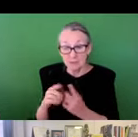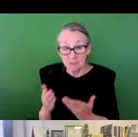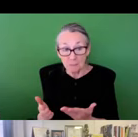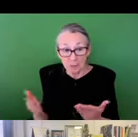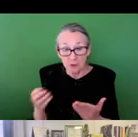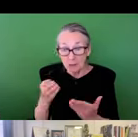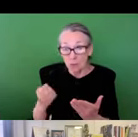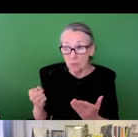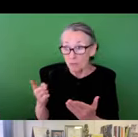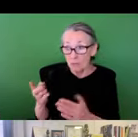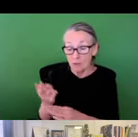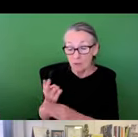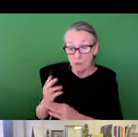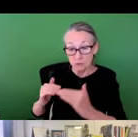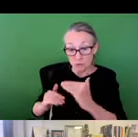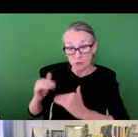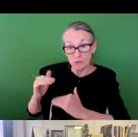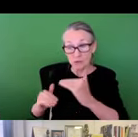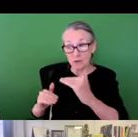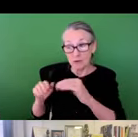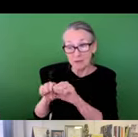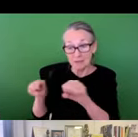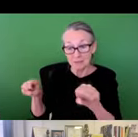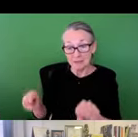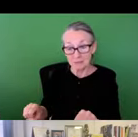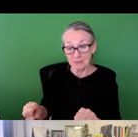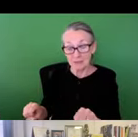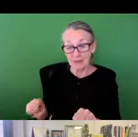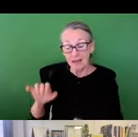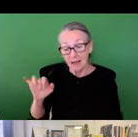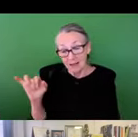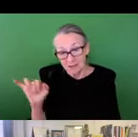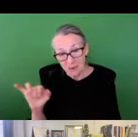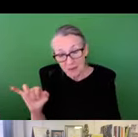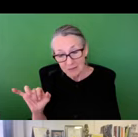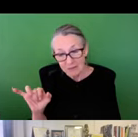and inventory of the systems, as well as the materials and equipment